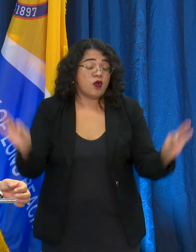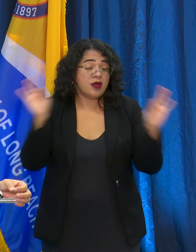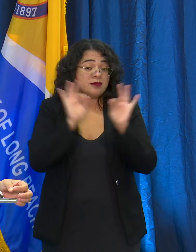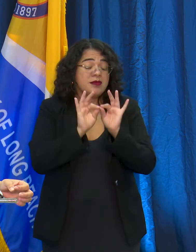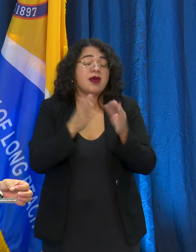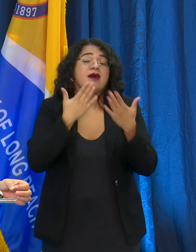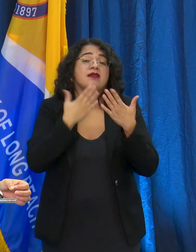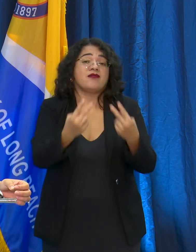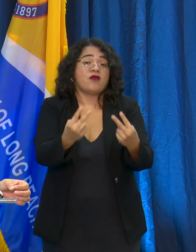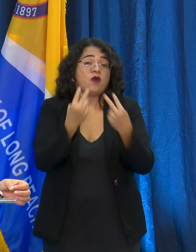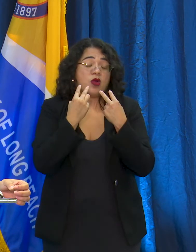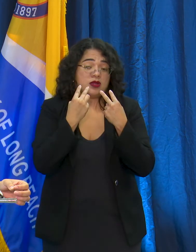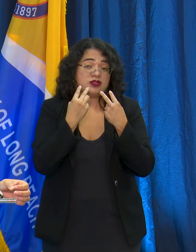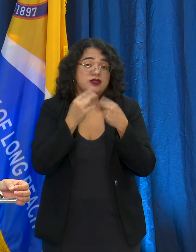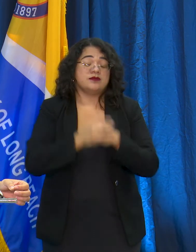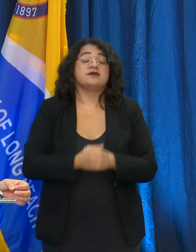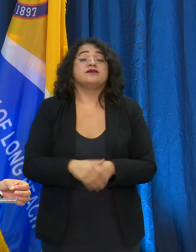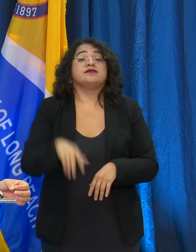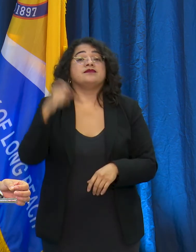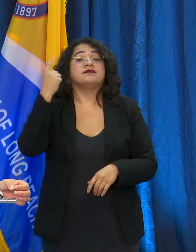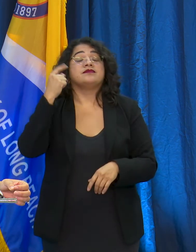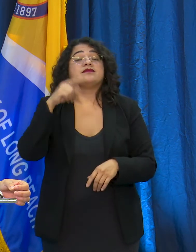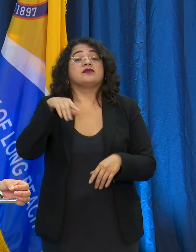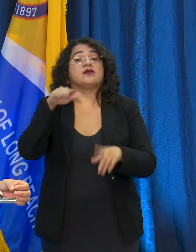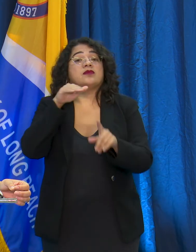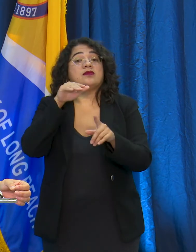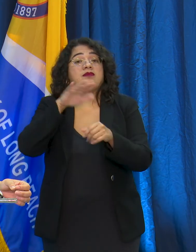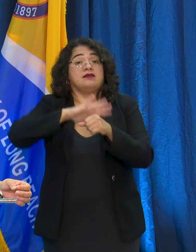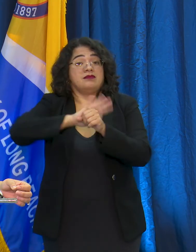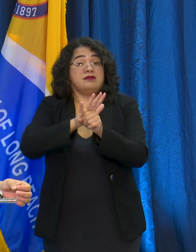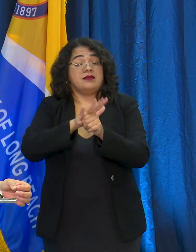As a reminder, our briefings are every Monday and Thursday at 3 p.m.